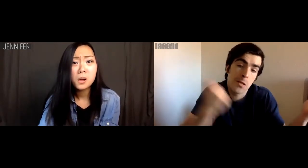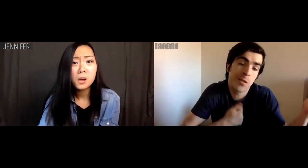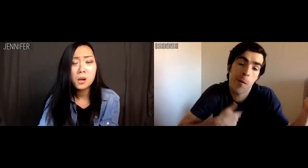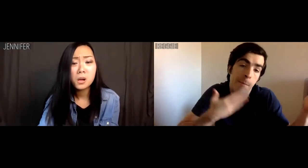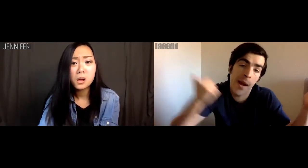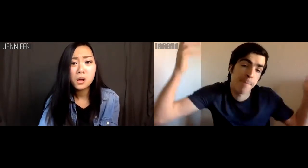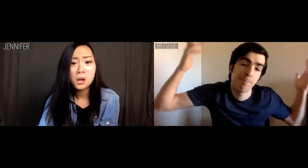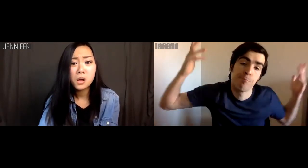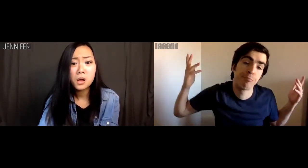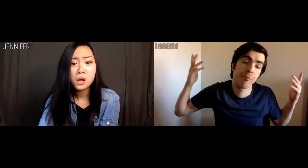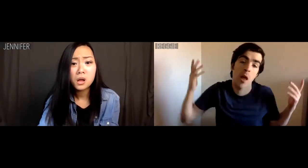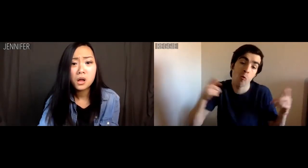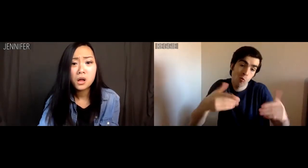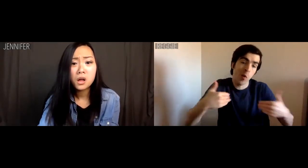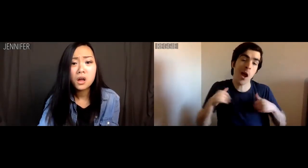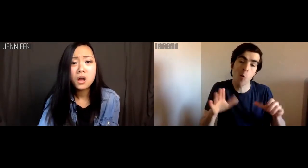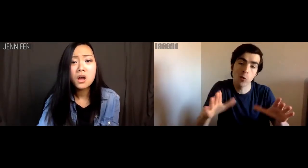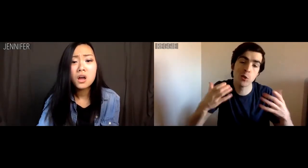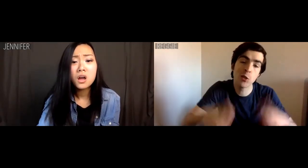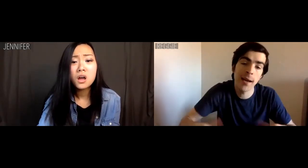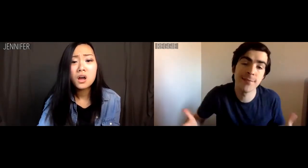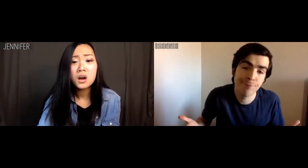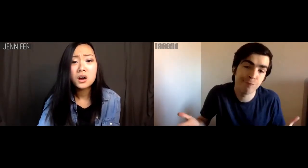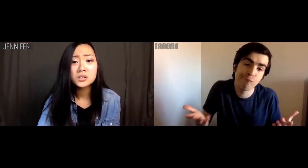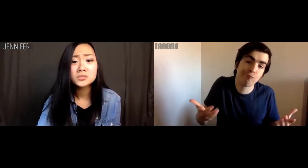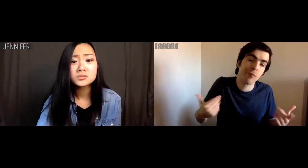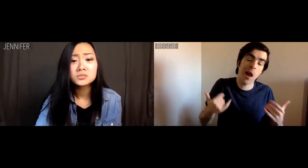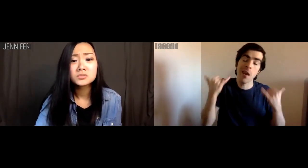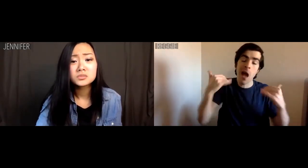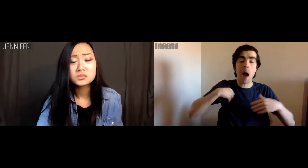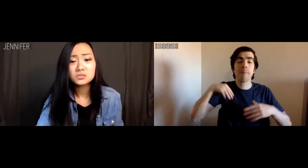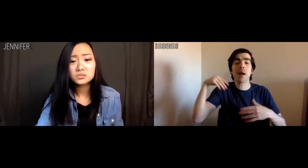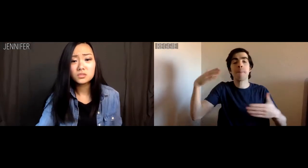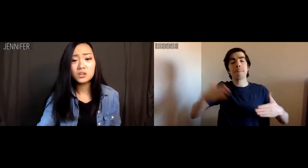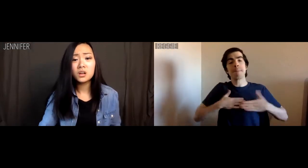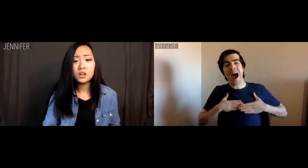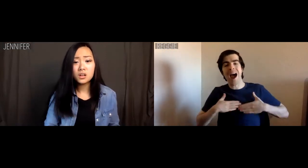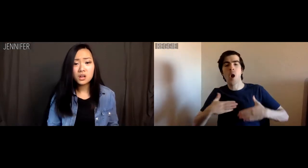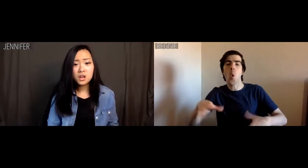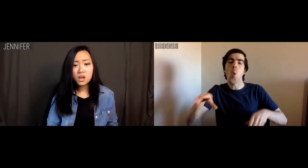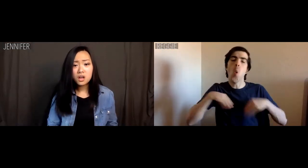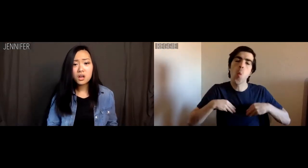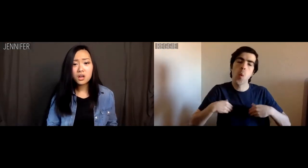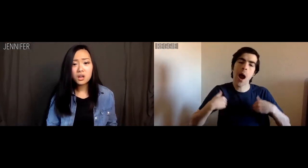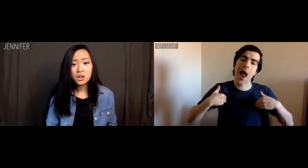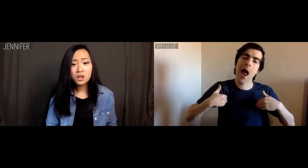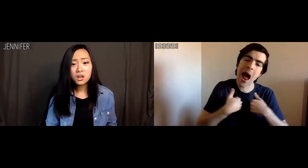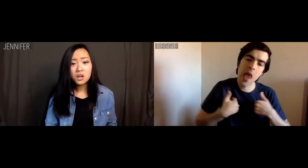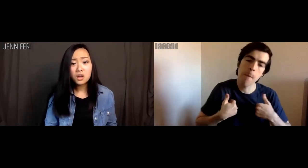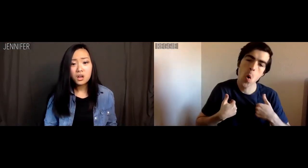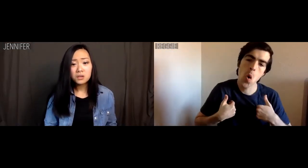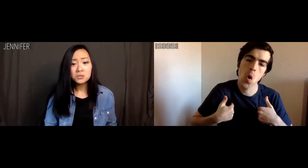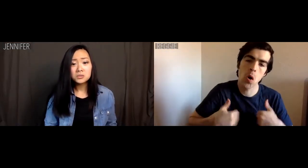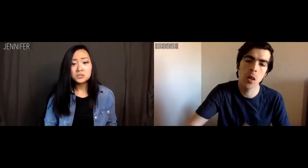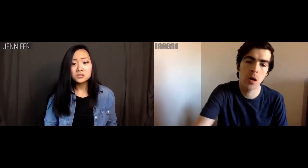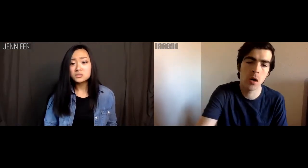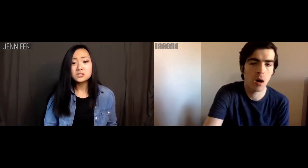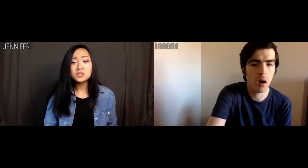Reggie: Sorry, babe, you had your chance. I'm my own animal now.